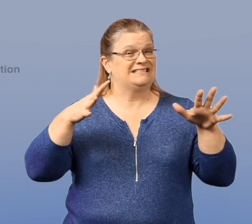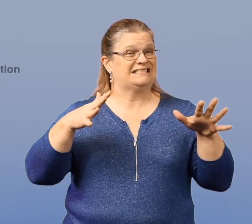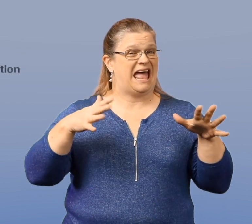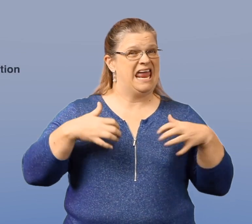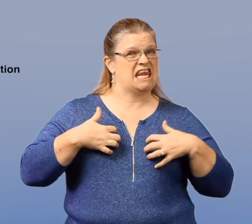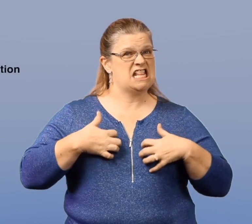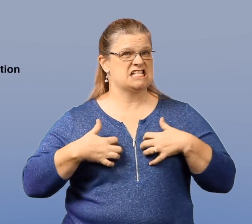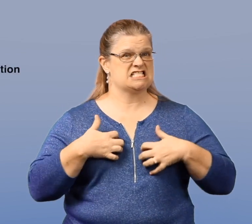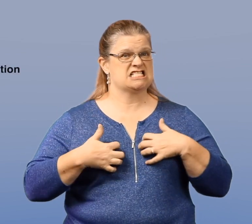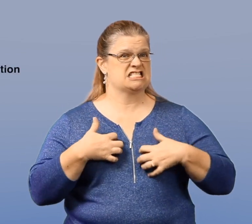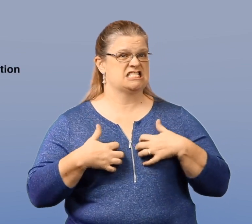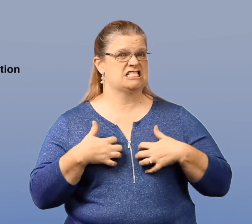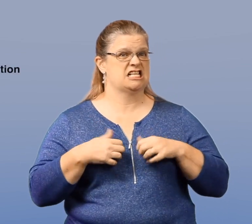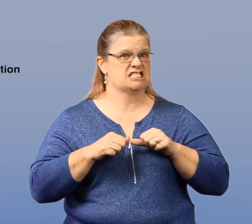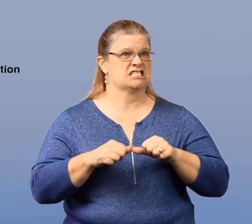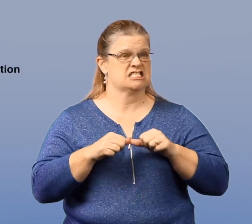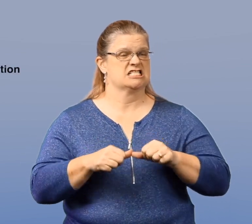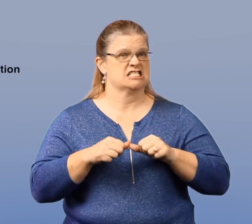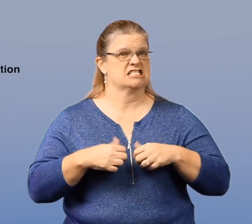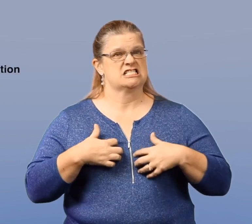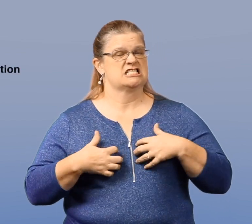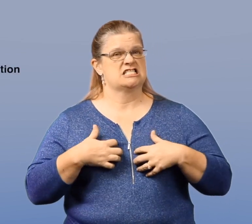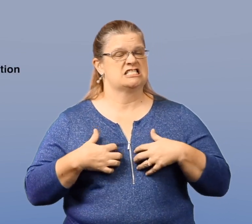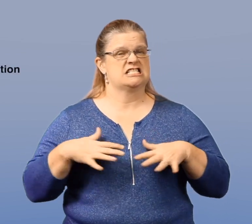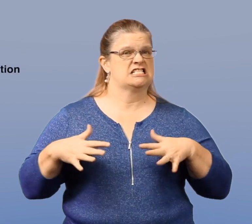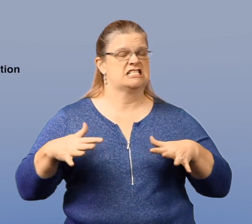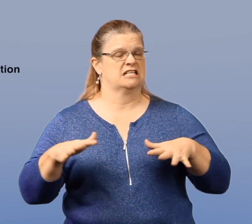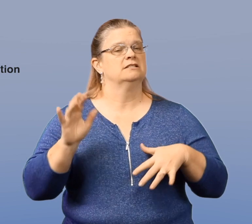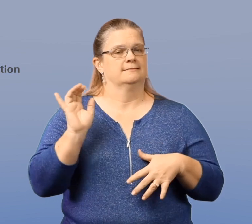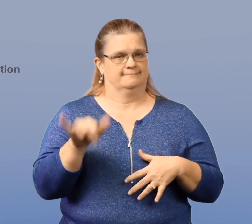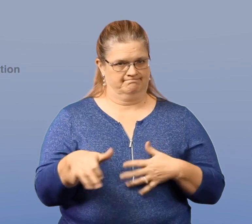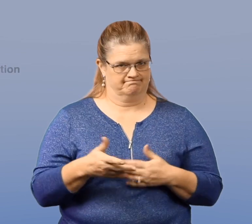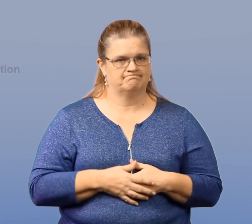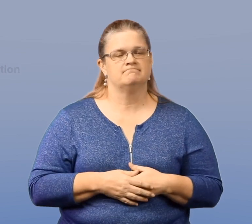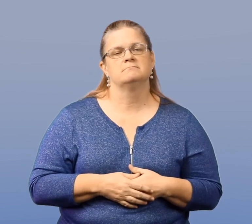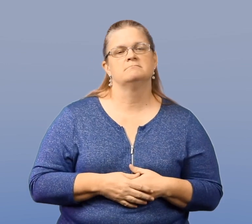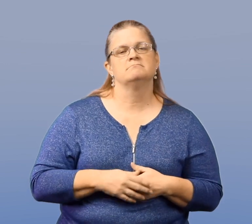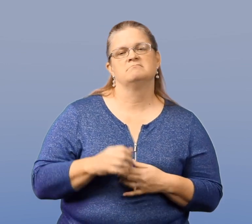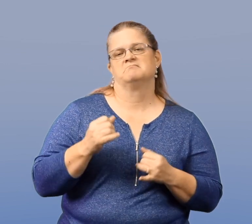Anxiety on an on-going basis can be a risk factor.